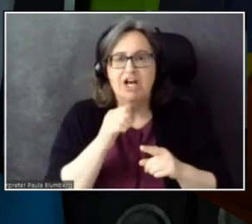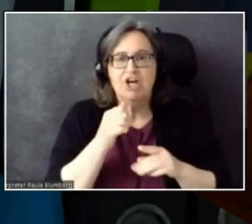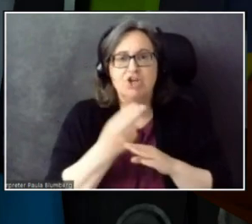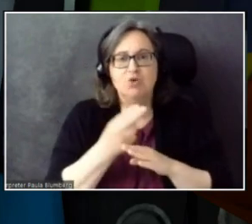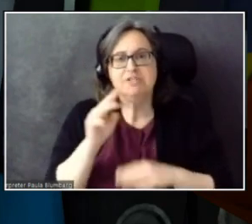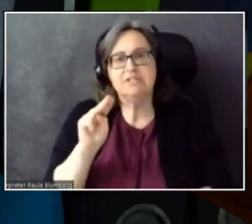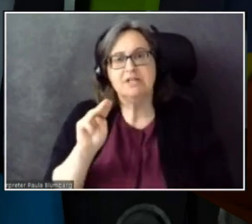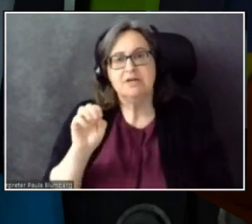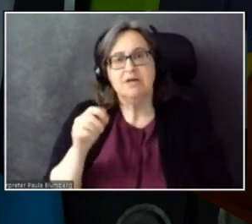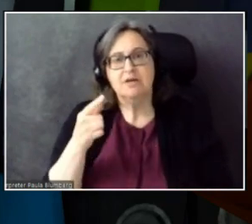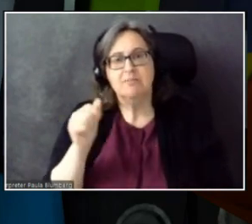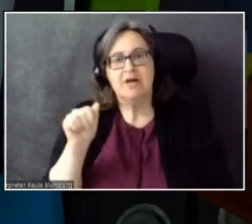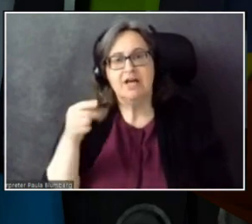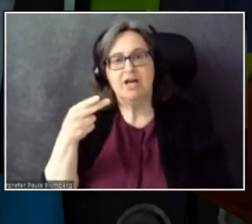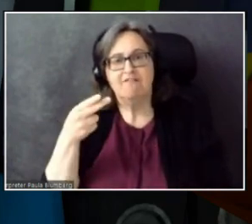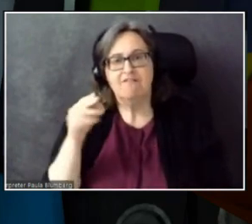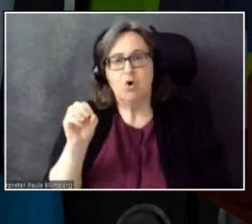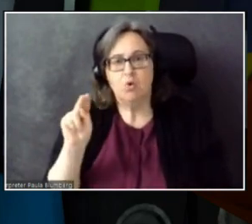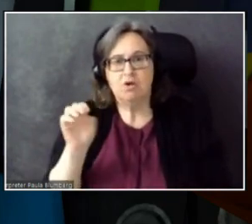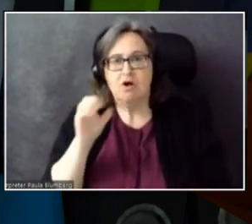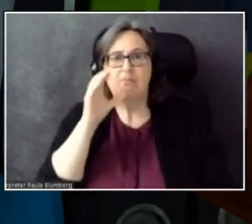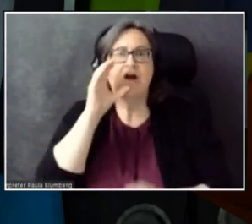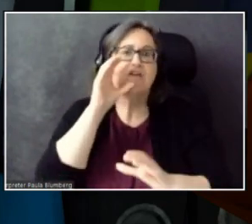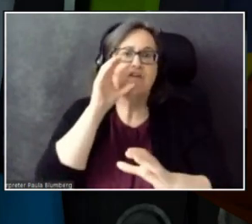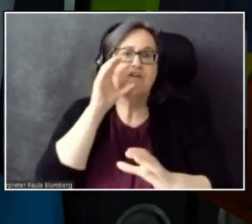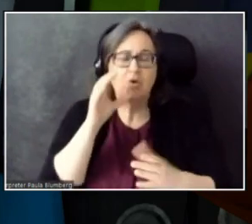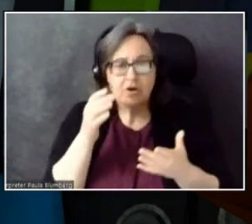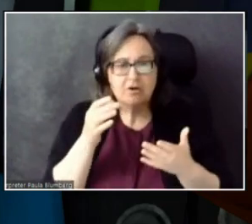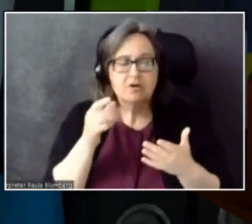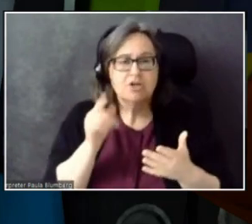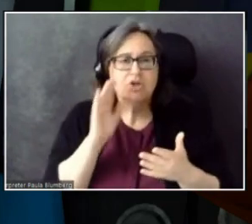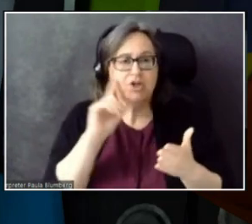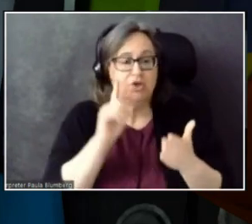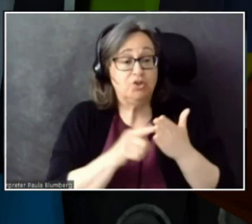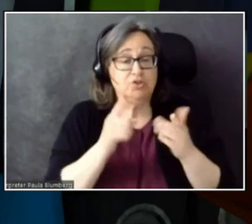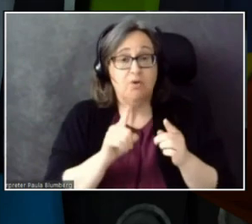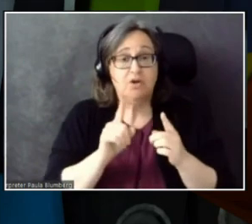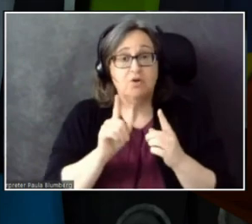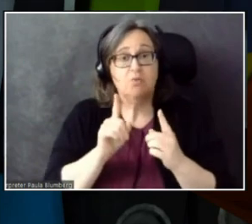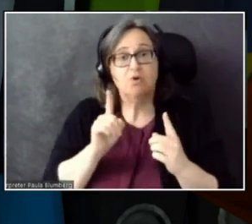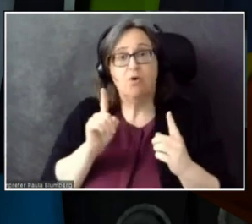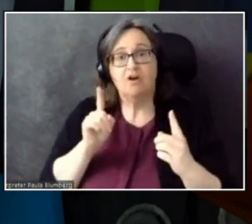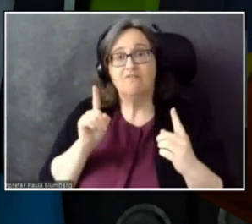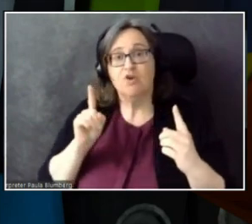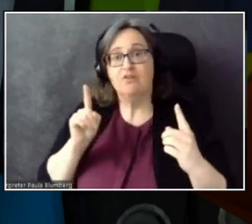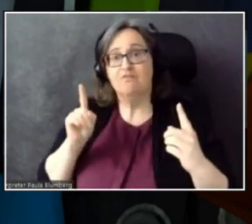notice is that when you walk further and further away from a user, and their speech bubble